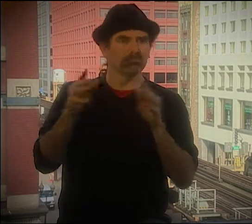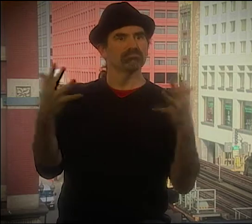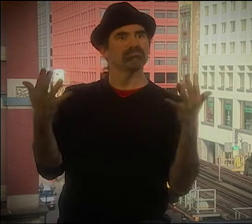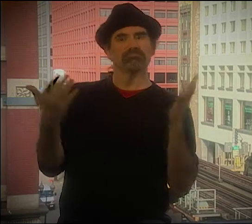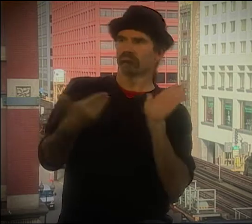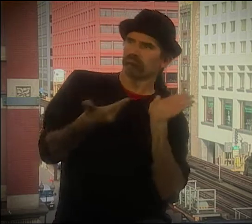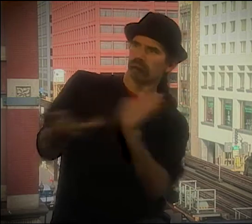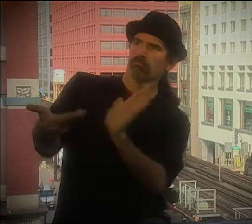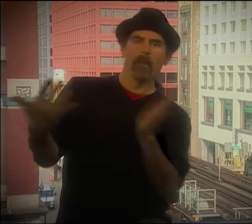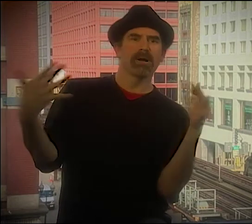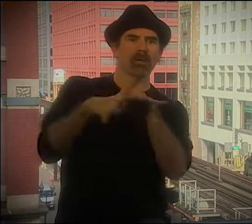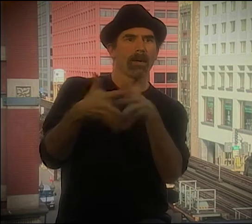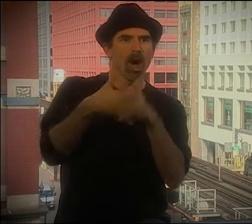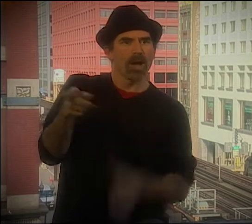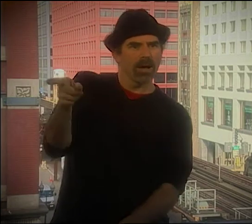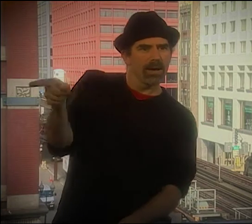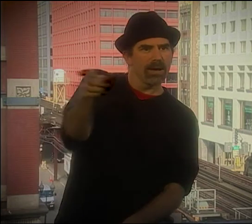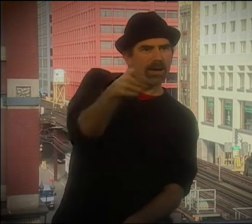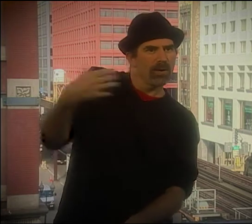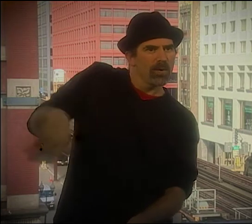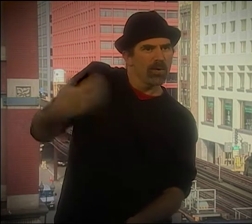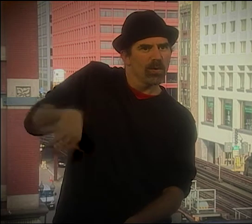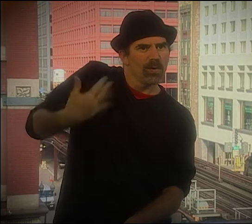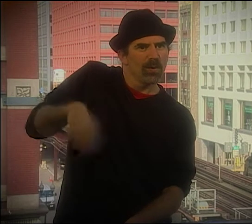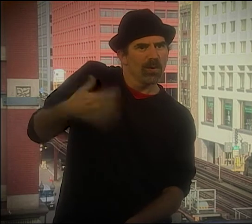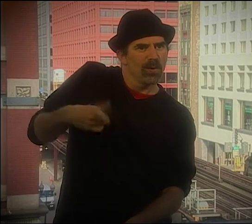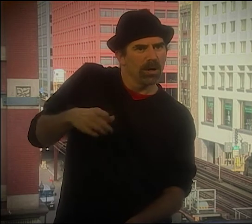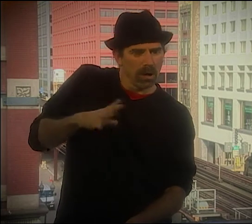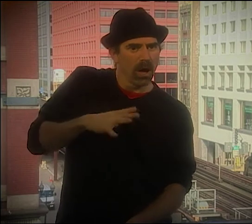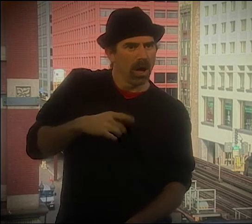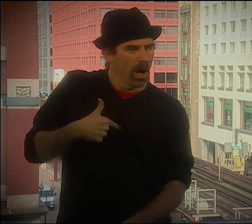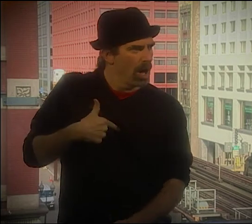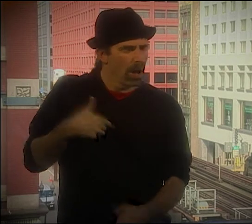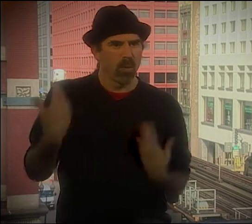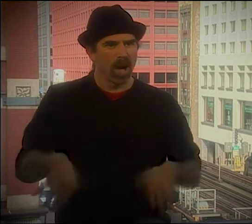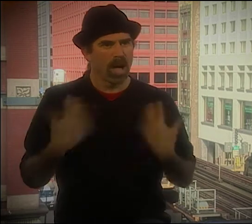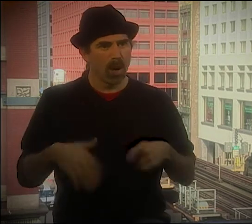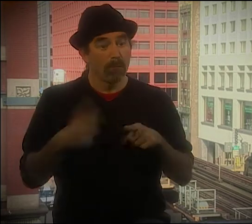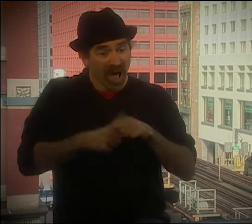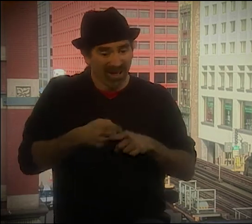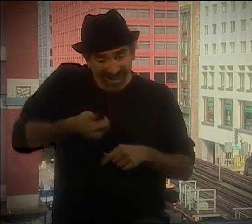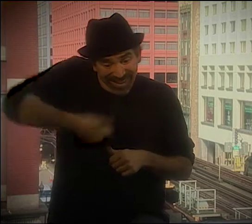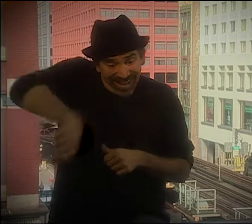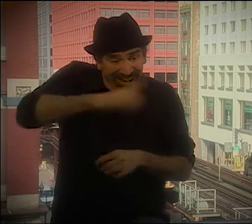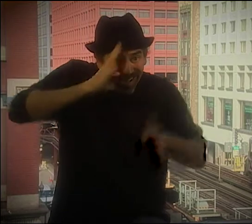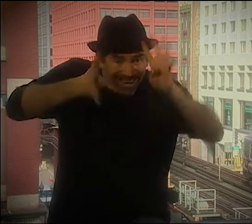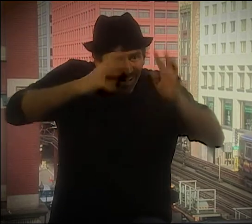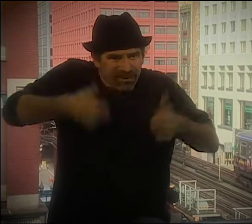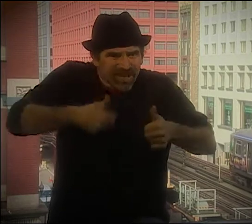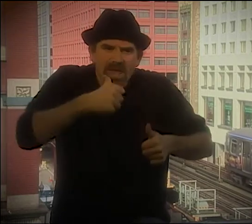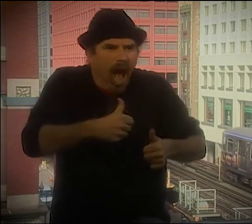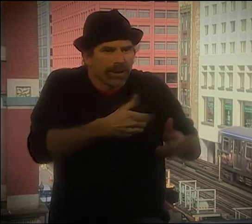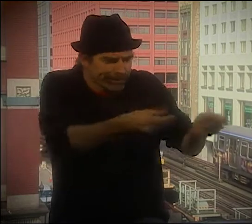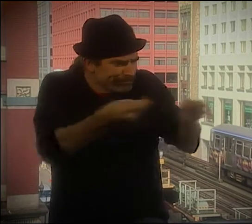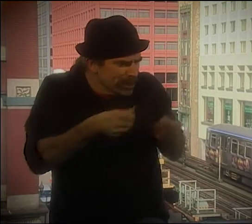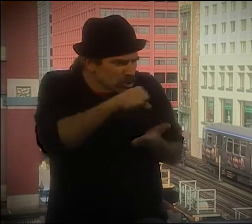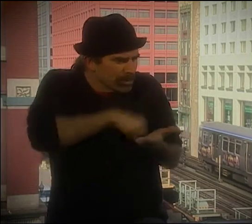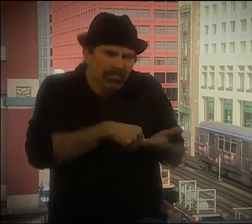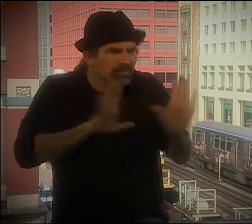I THINK THAT'S THE FIRST TIME I SAW A GROUP POEM. THAT, I THINK, WAS INCREDIBLE.